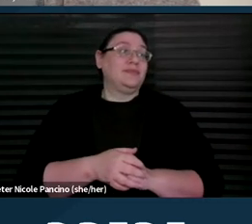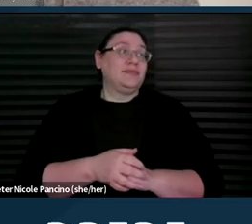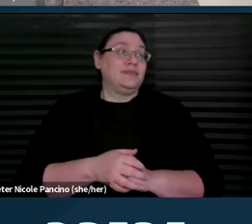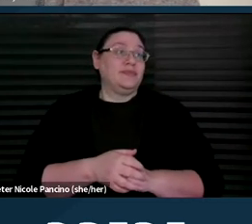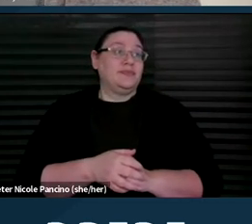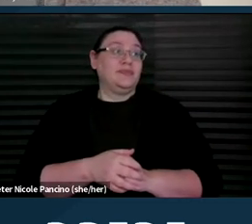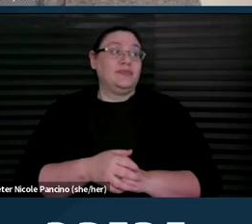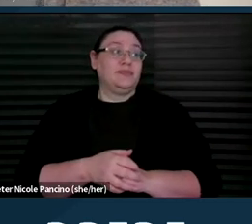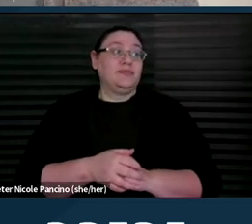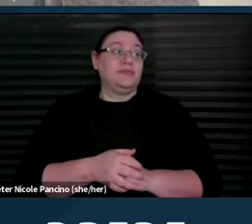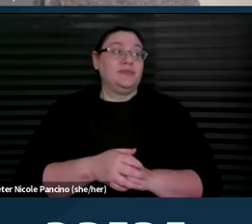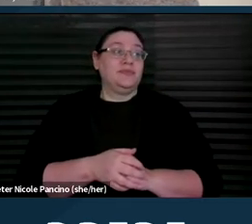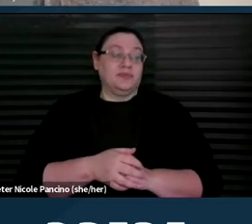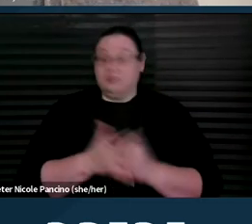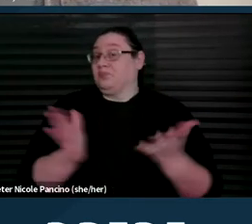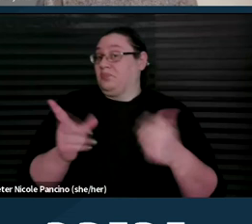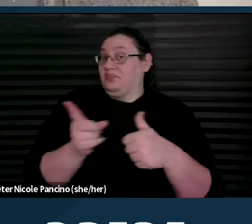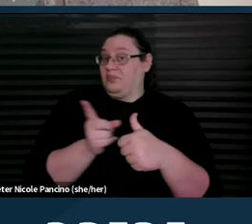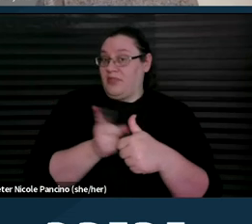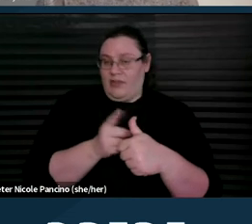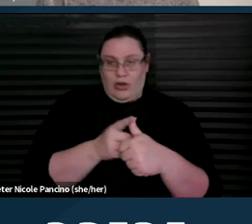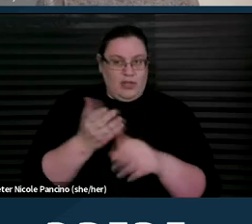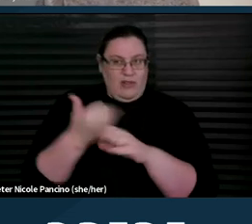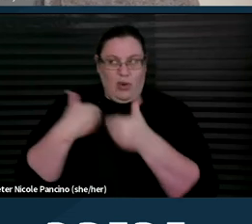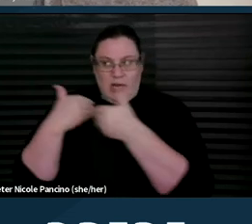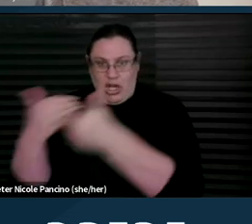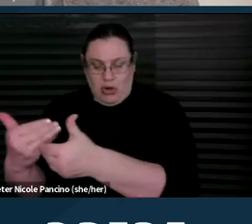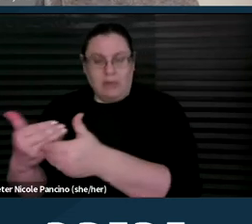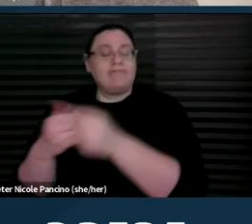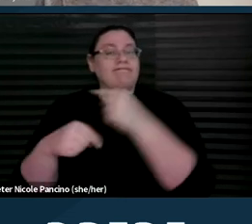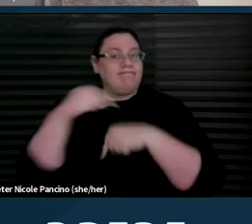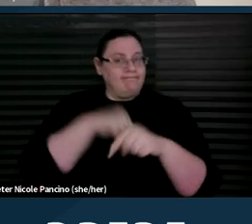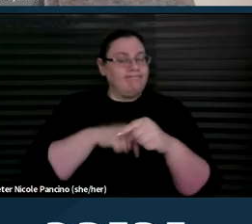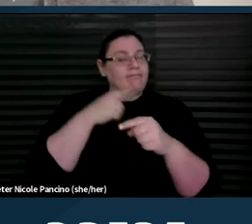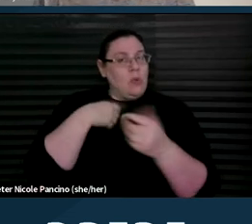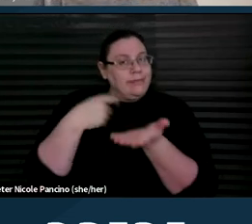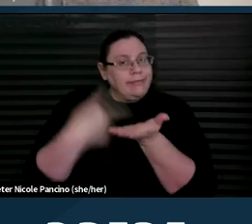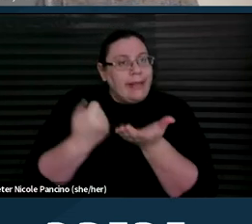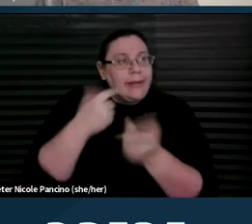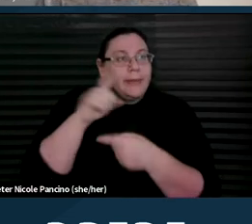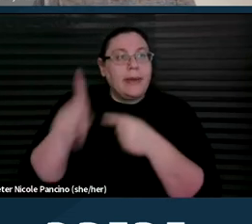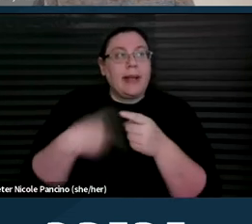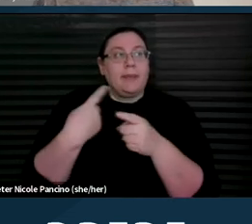And first, before we move on, we want to talk a little bit about restrictions